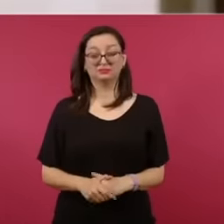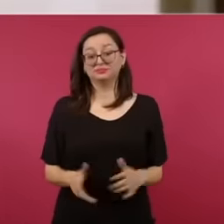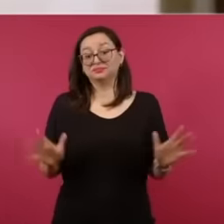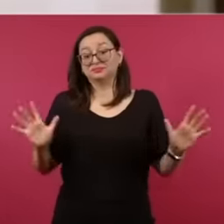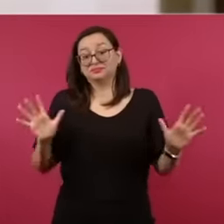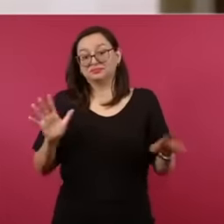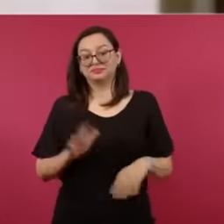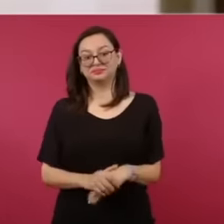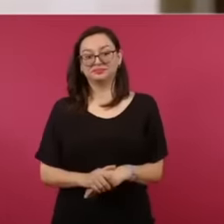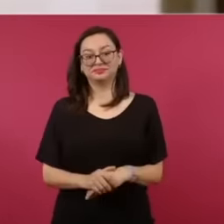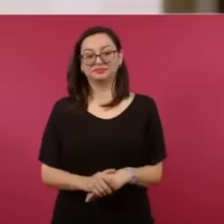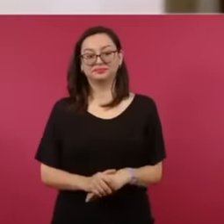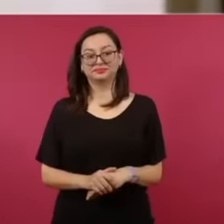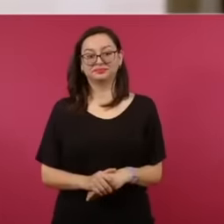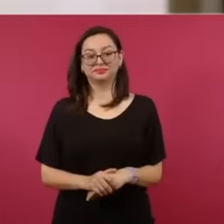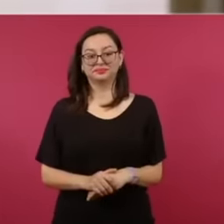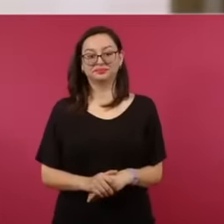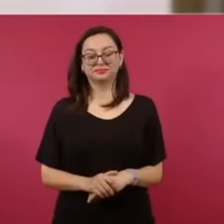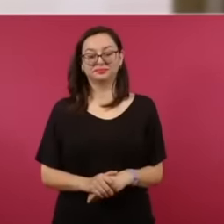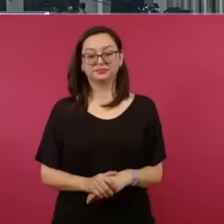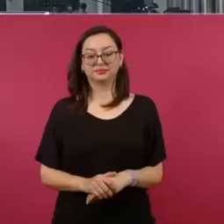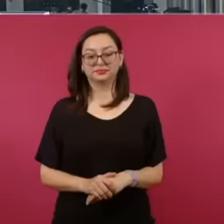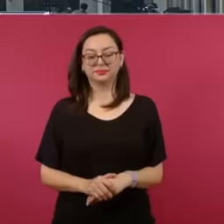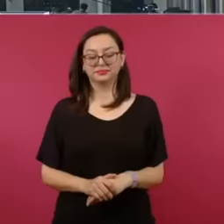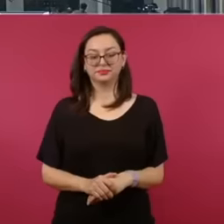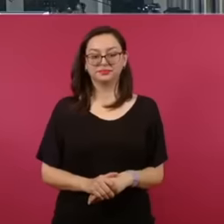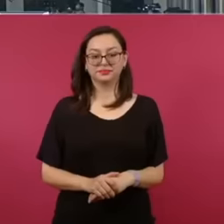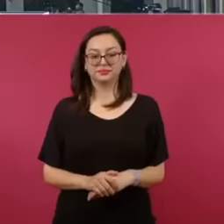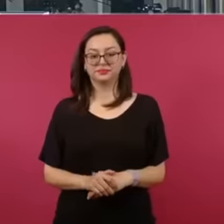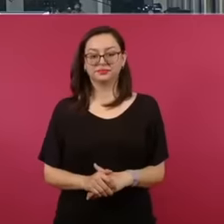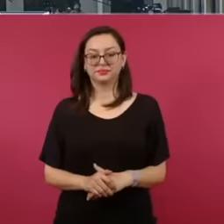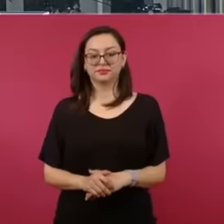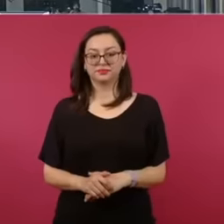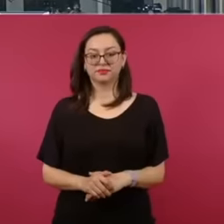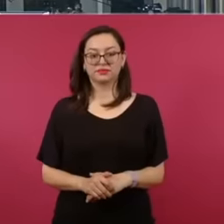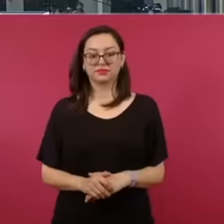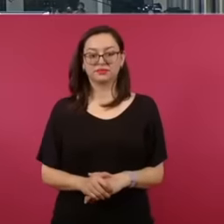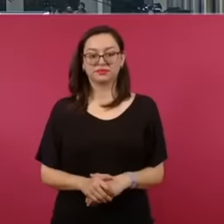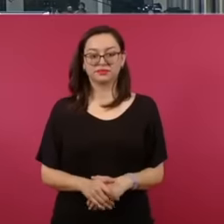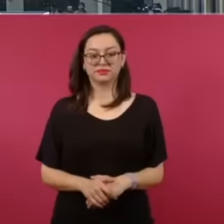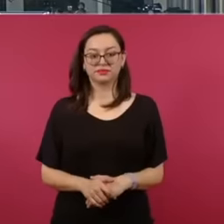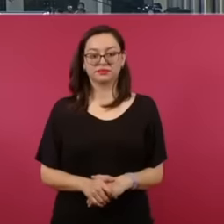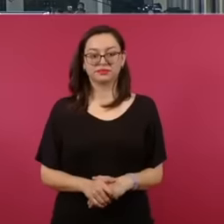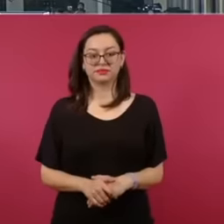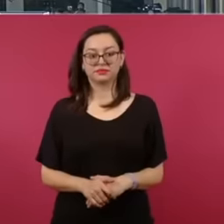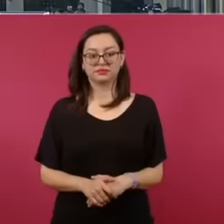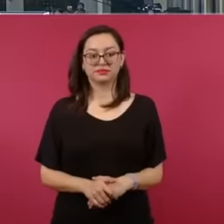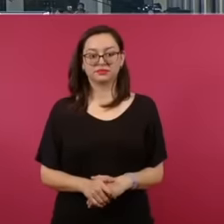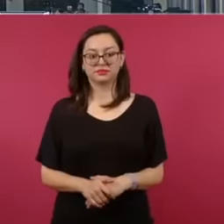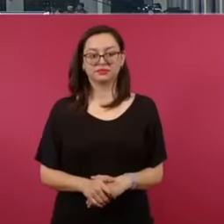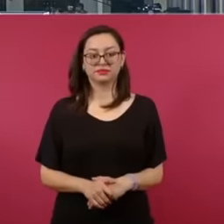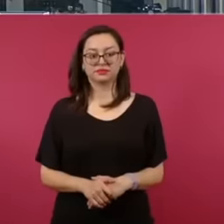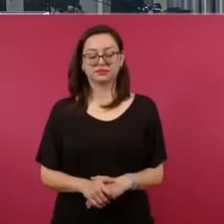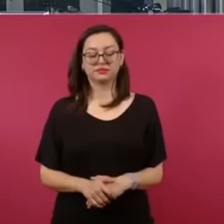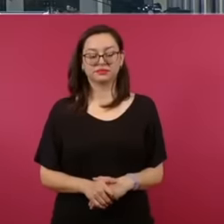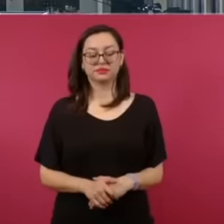We'll talk and see if nothing else We're done here